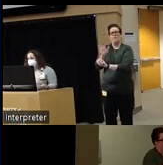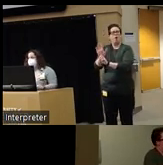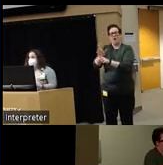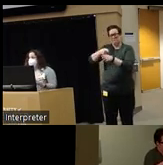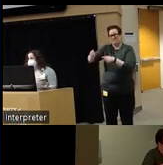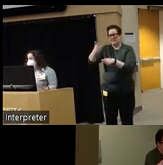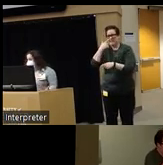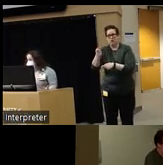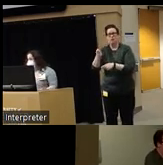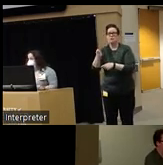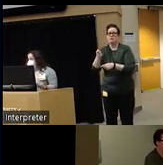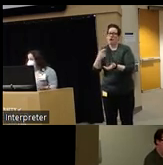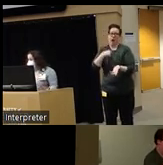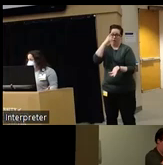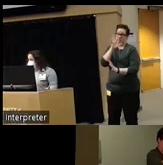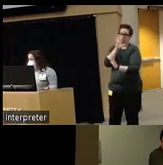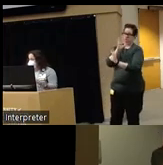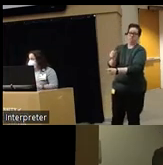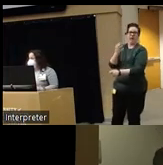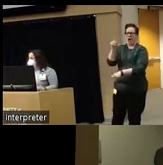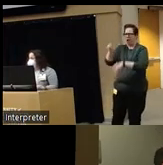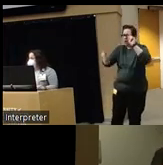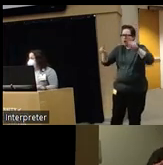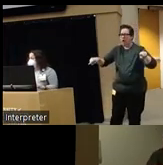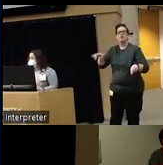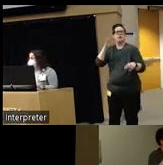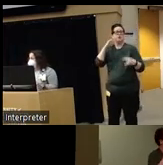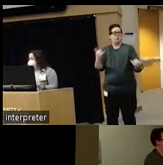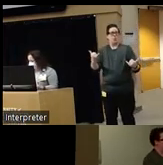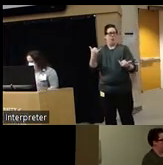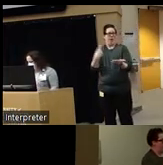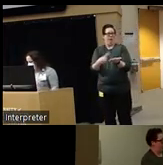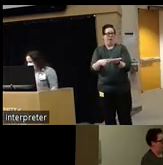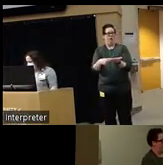actually are very interesting and wide ranging she is going to talk with us today about a subset of